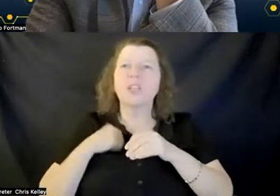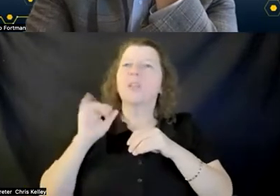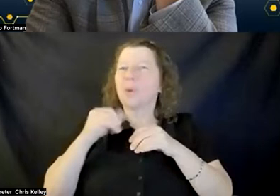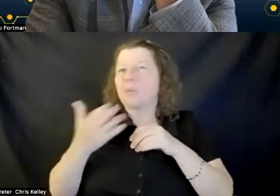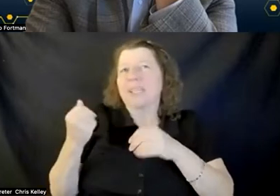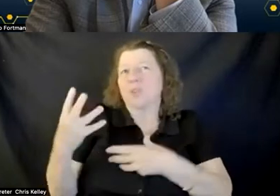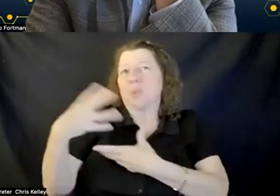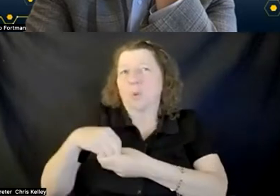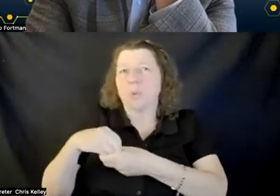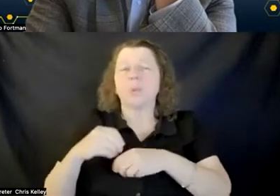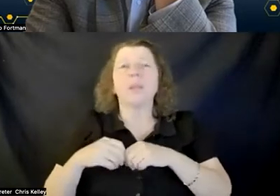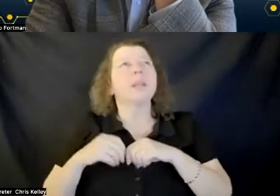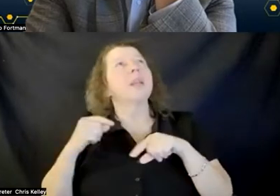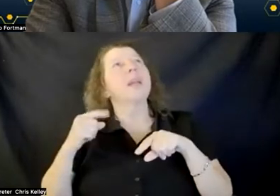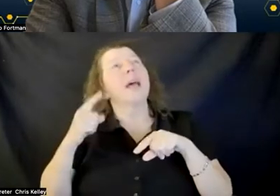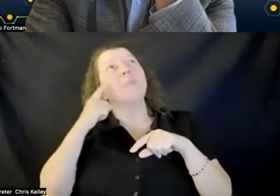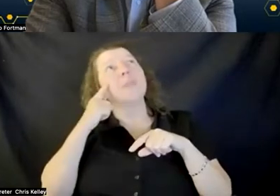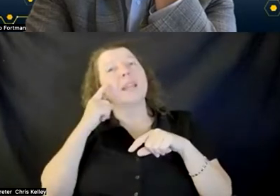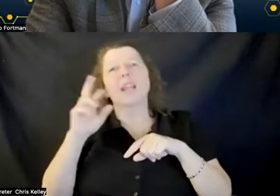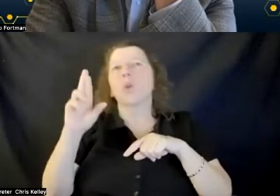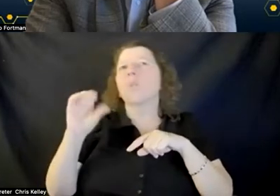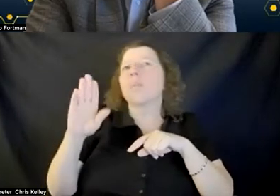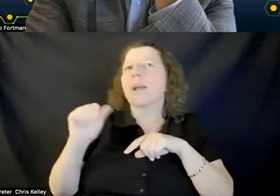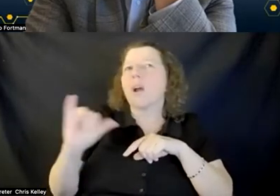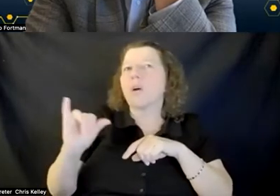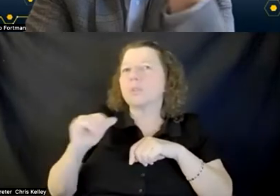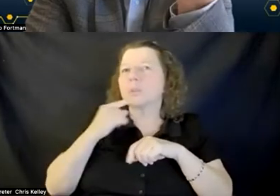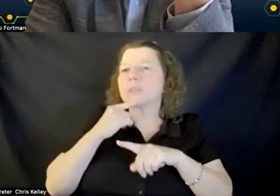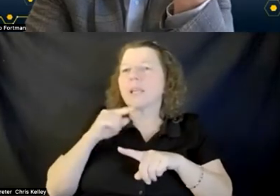i'm thinking about yeah as rebecca also mentioned that the weight of of headsets and